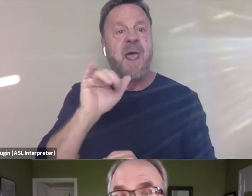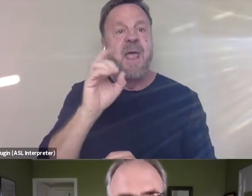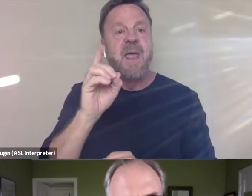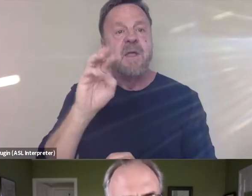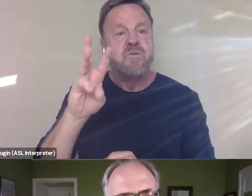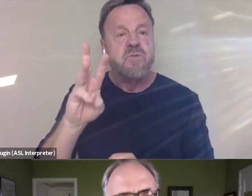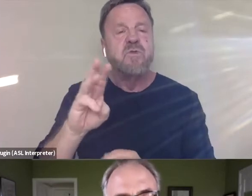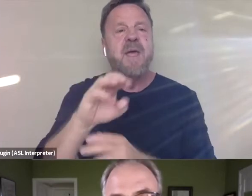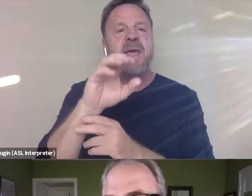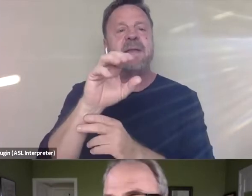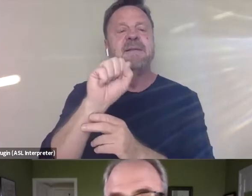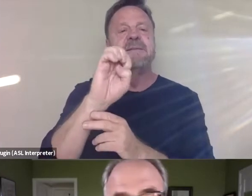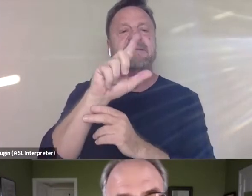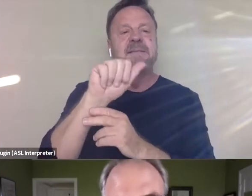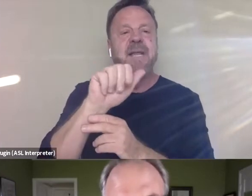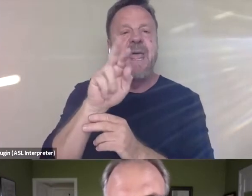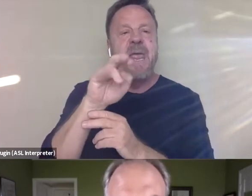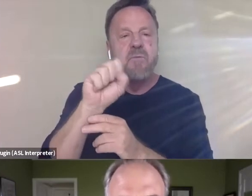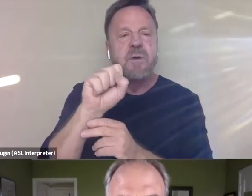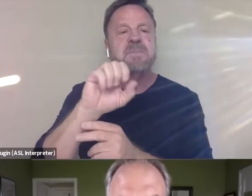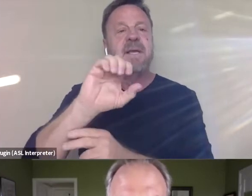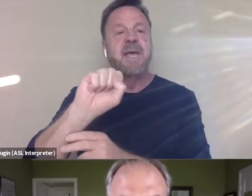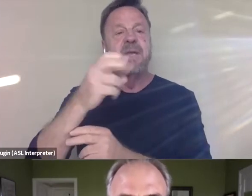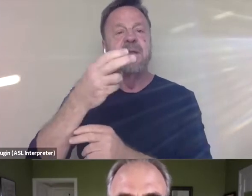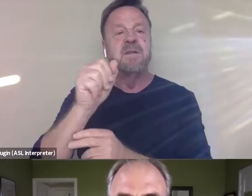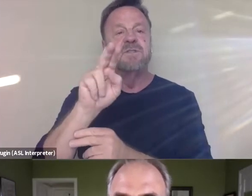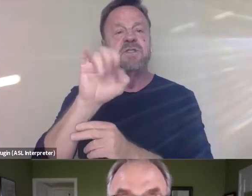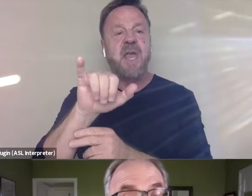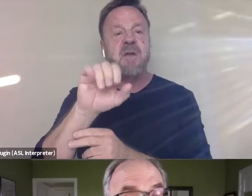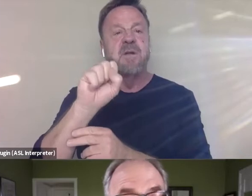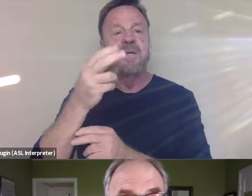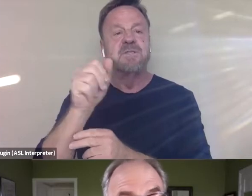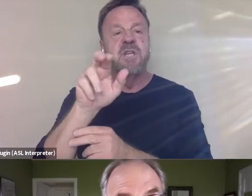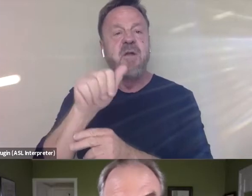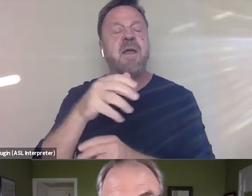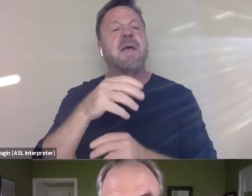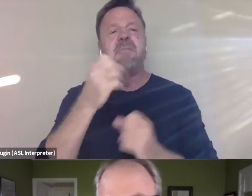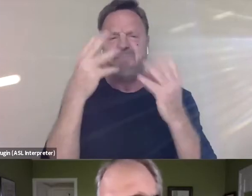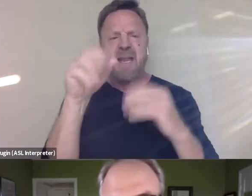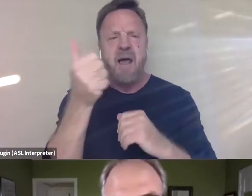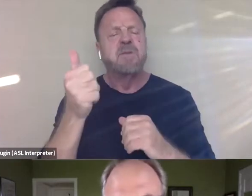who was in our film, and Sheri Sher and many others, who actually made the case and, from my perspective,